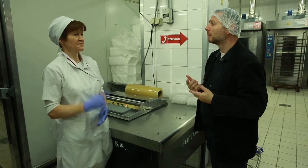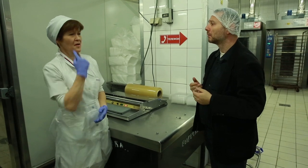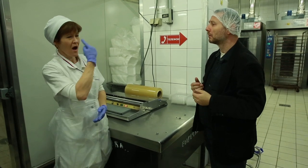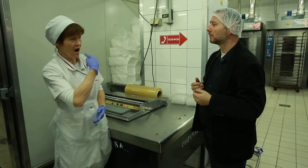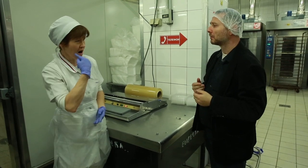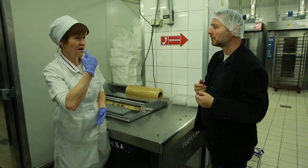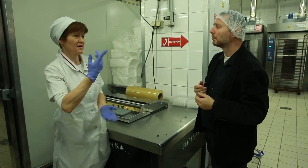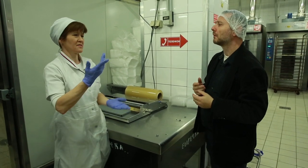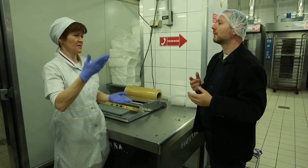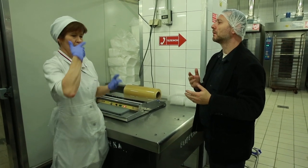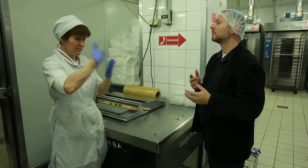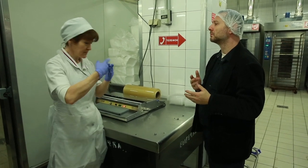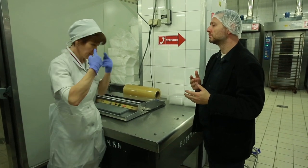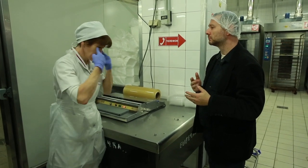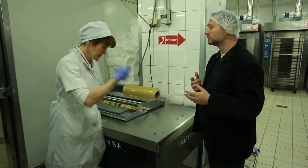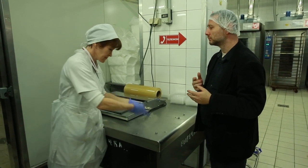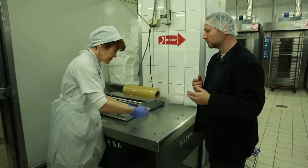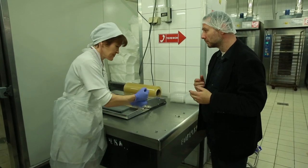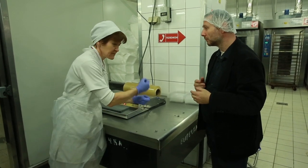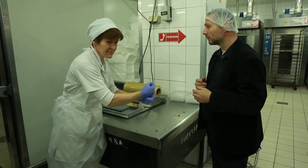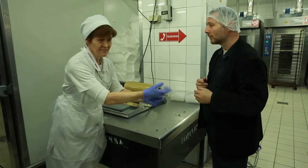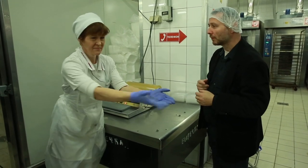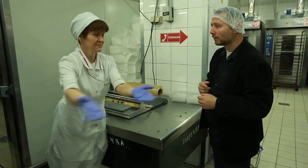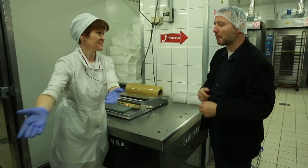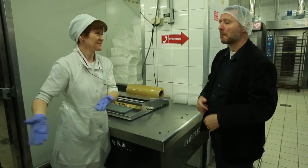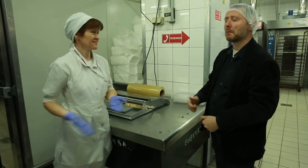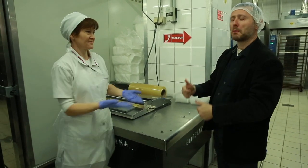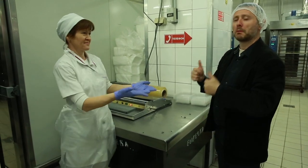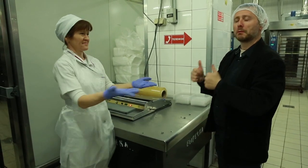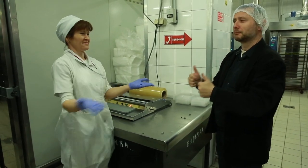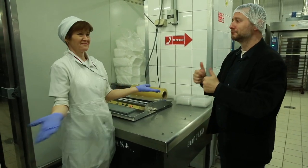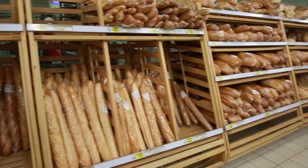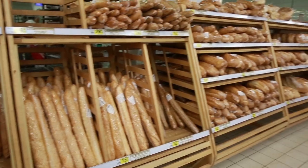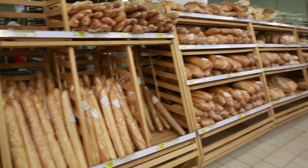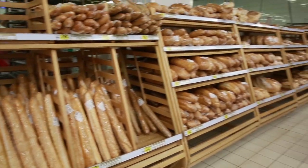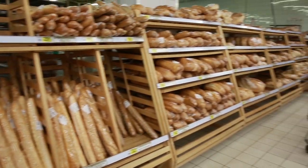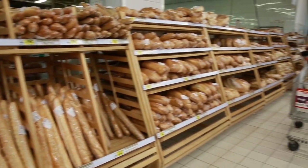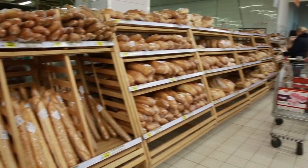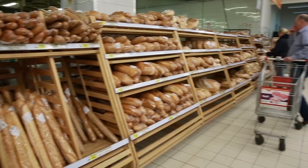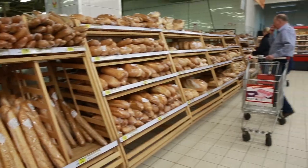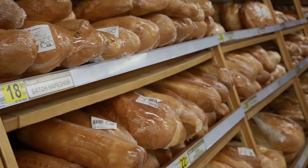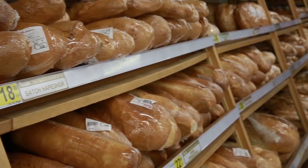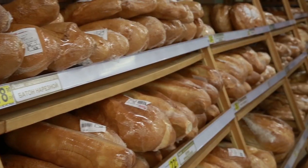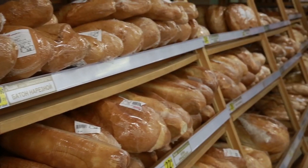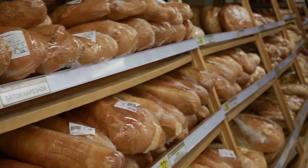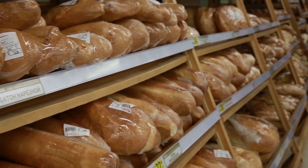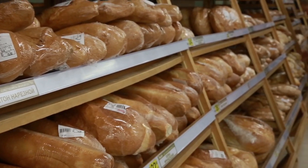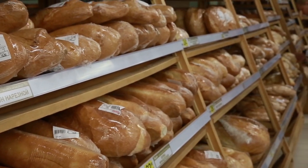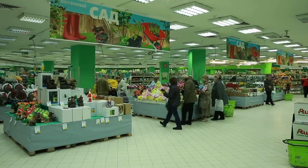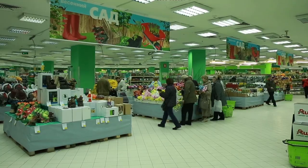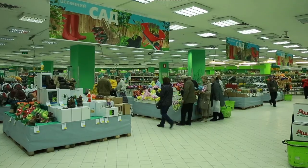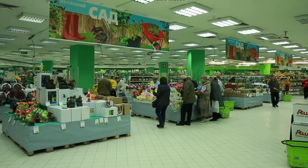voicing or writing? Baker: I can lipread a little bit and I also watch what my coworkers are doing, mostly pointing and prompting. Arkady: Great.